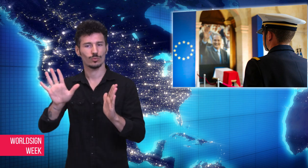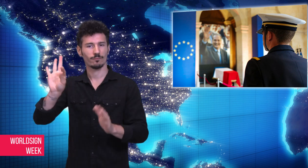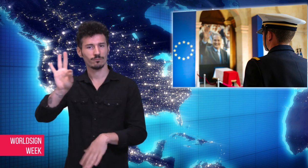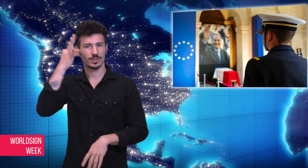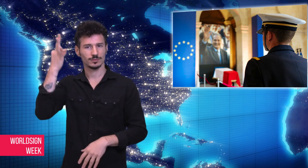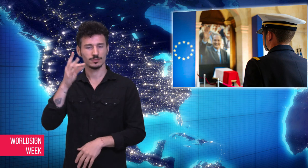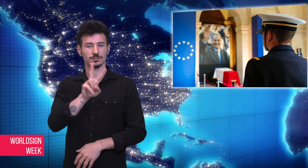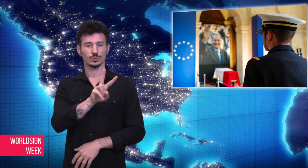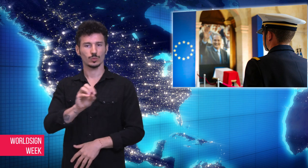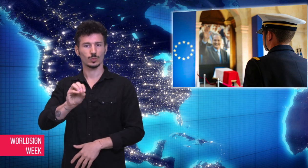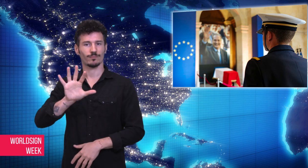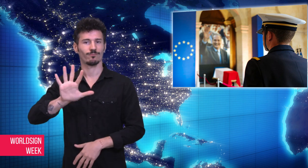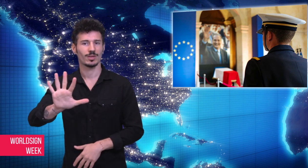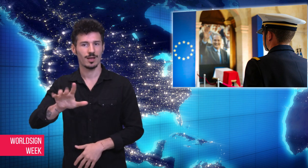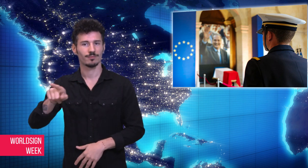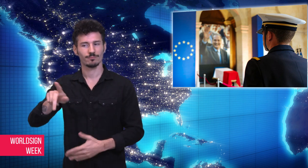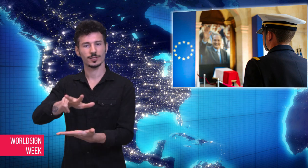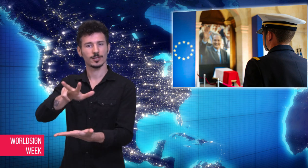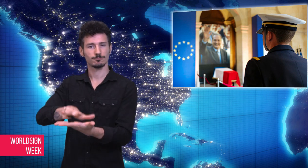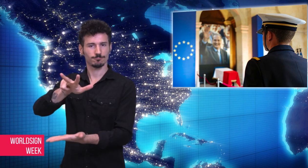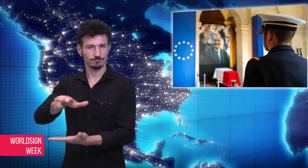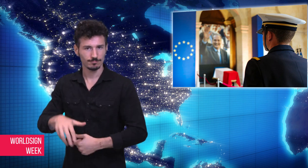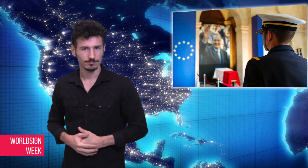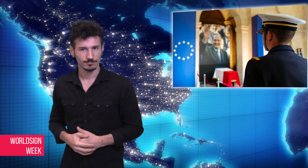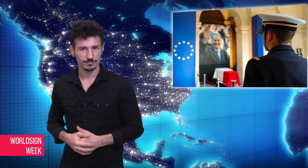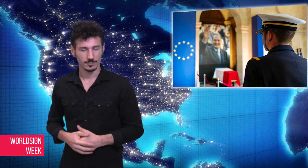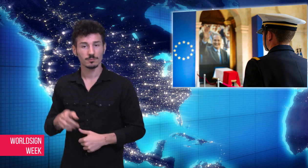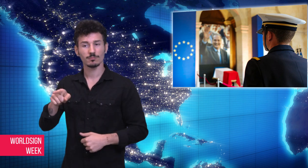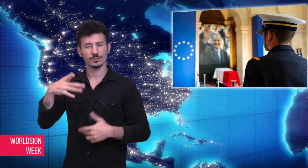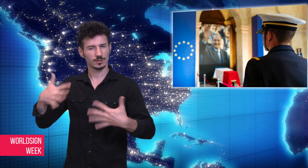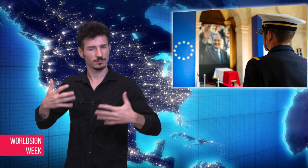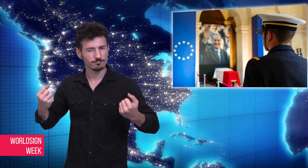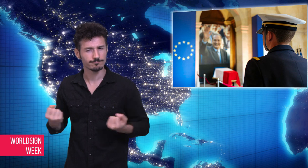He signed the 2005 French Disability law.